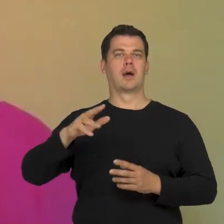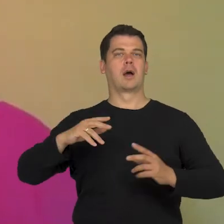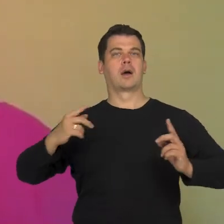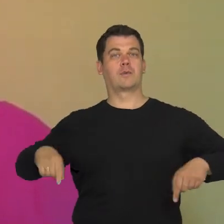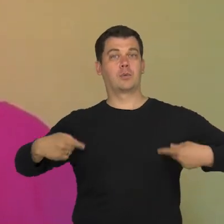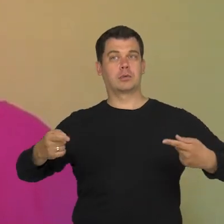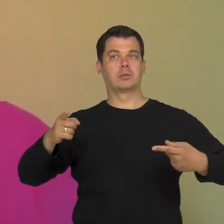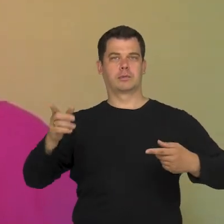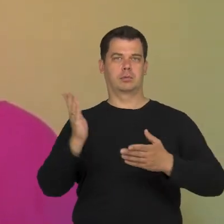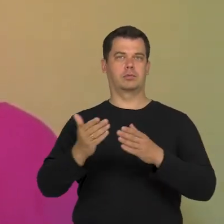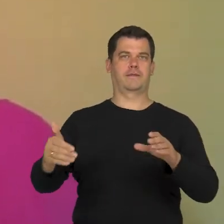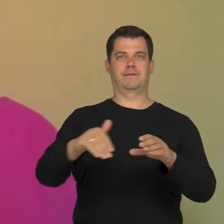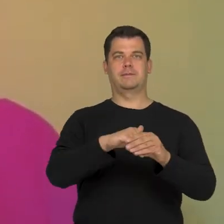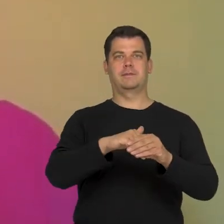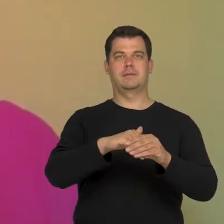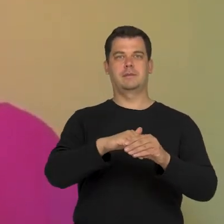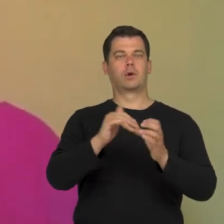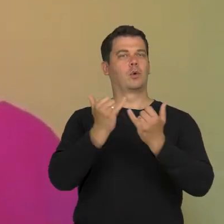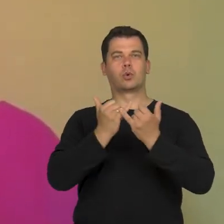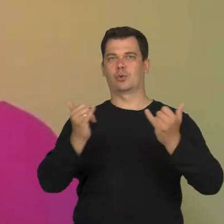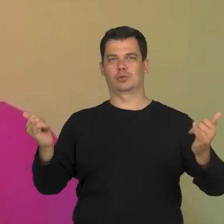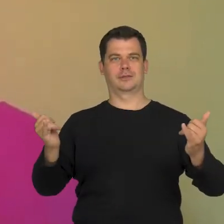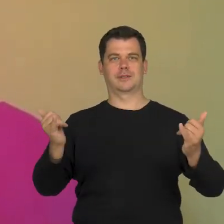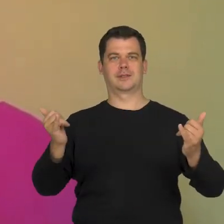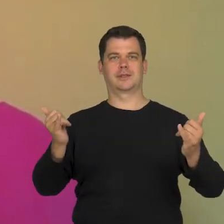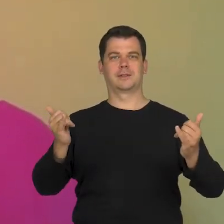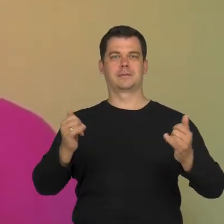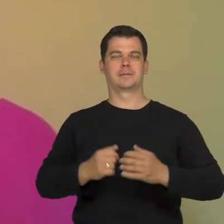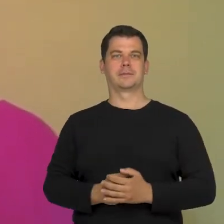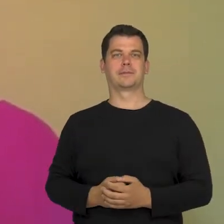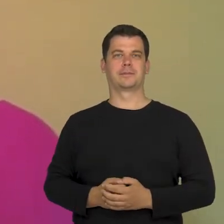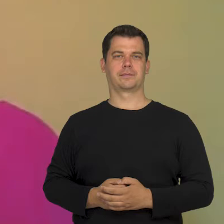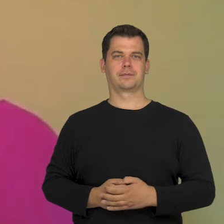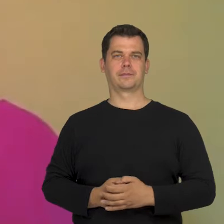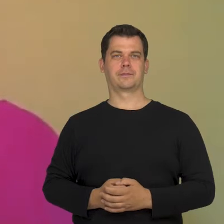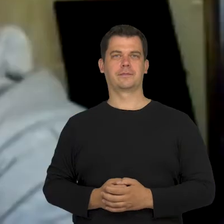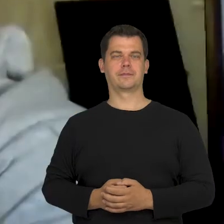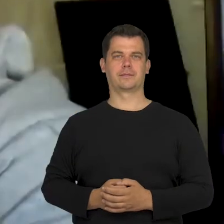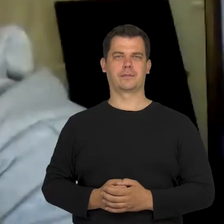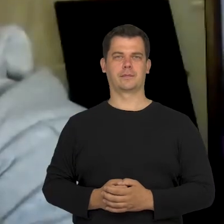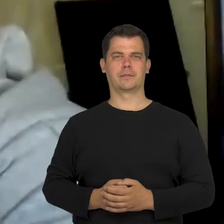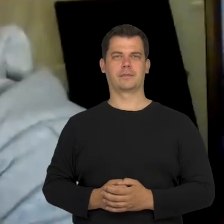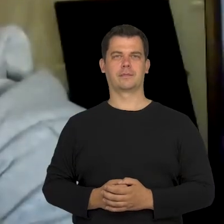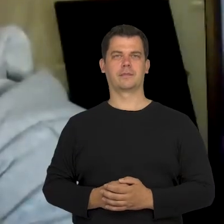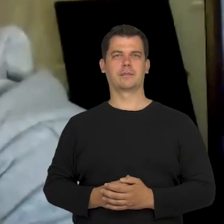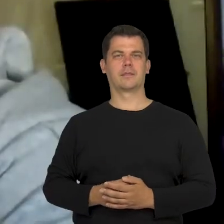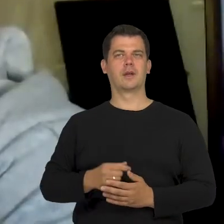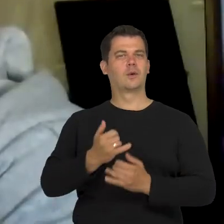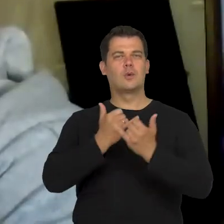to appear in the various areas of culture and art.